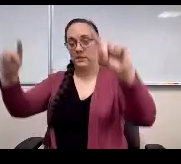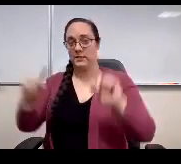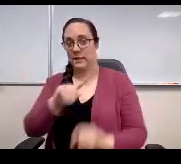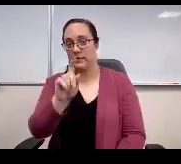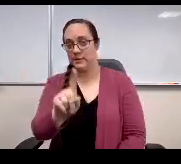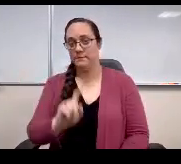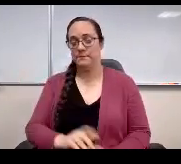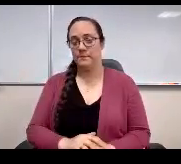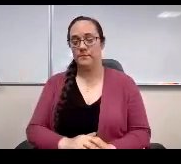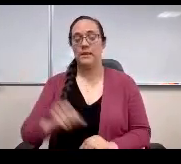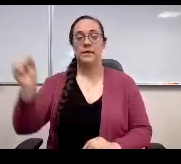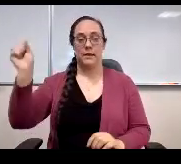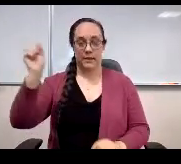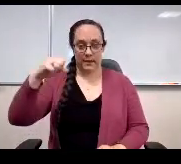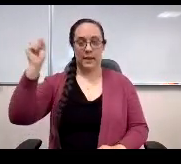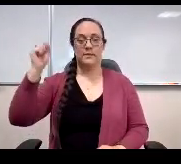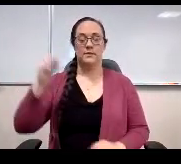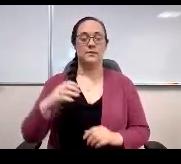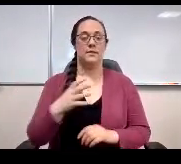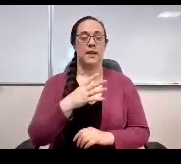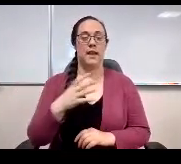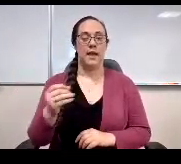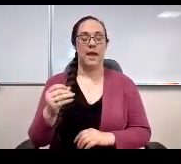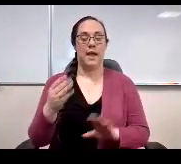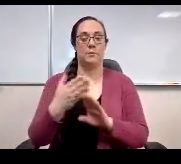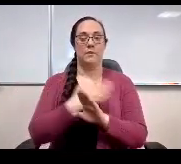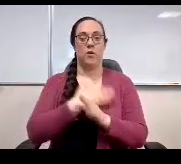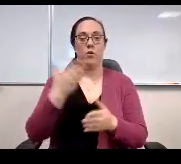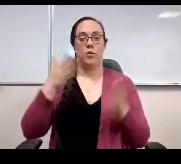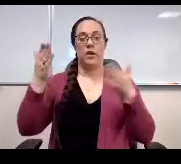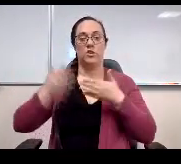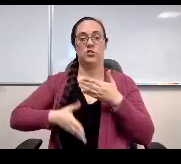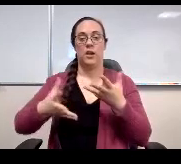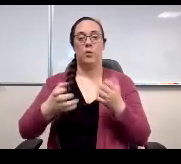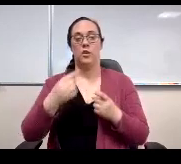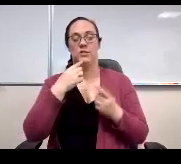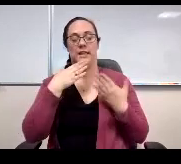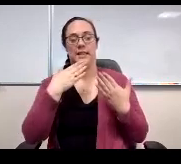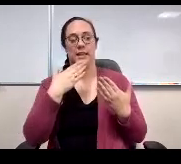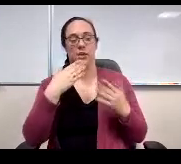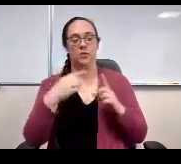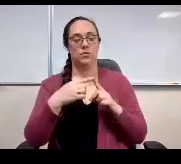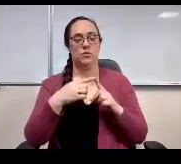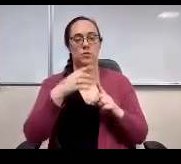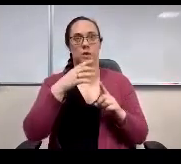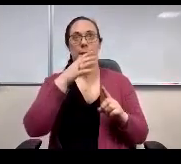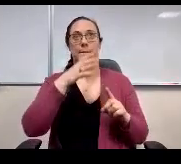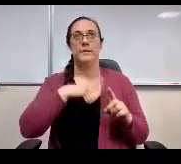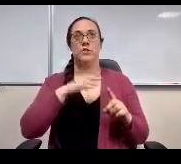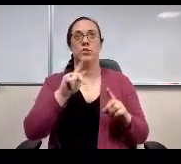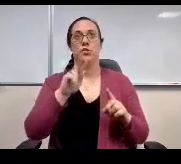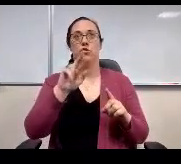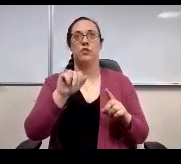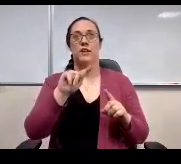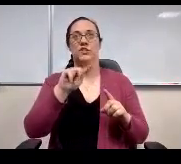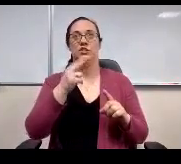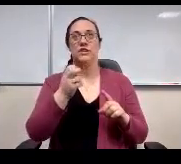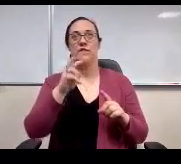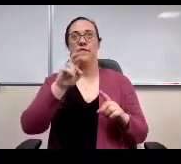That's yes, and I before we adjourn. I also want to thank Mrs Cratchit back over here who came along to be support for Miss Mattson